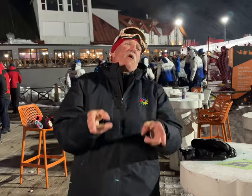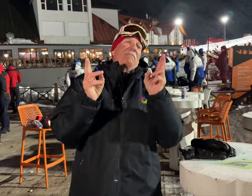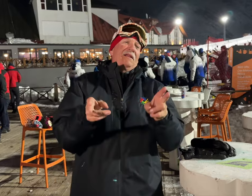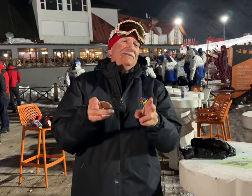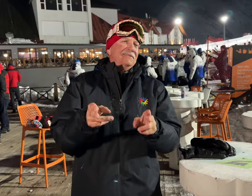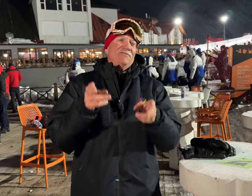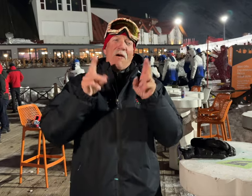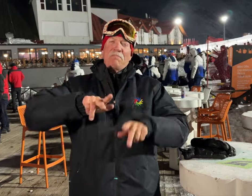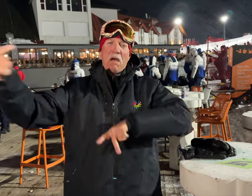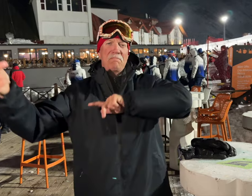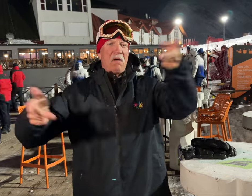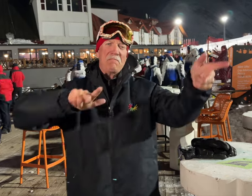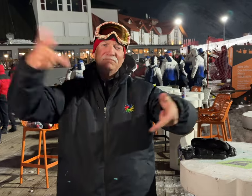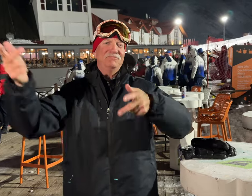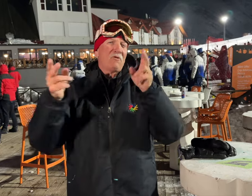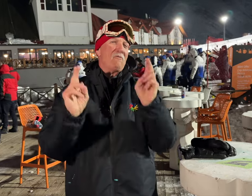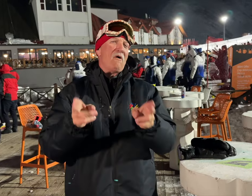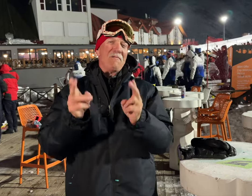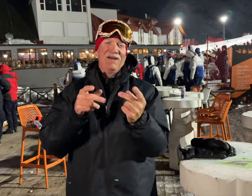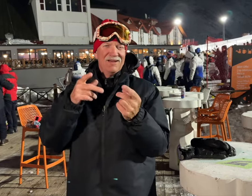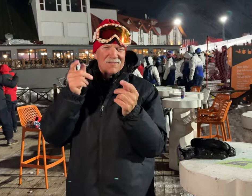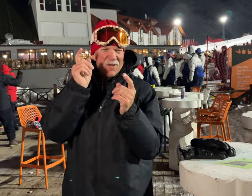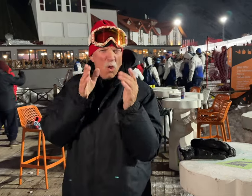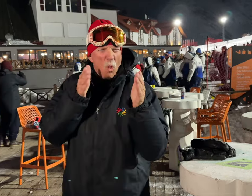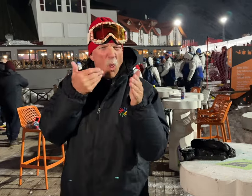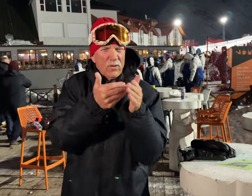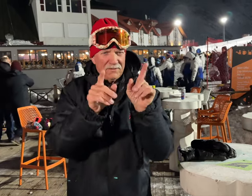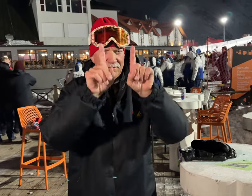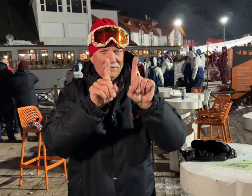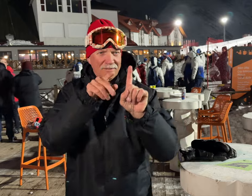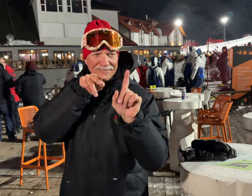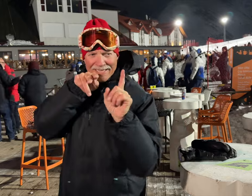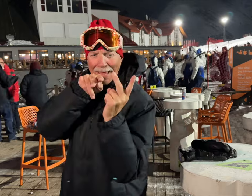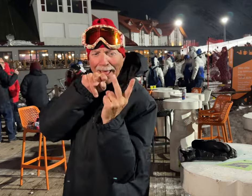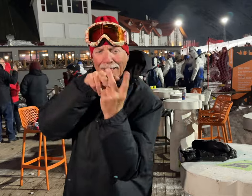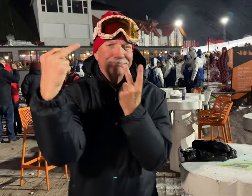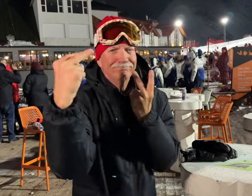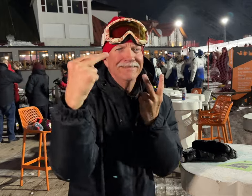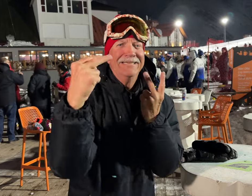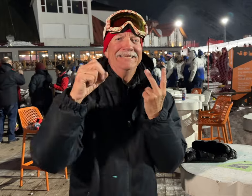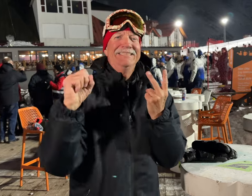[Dwight]: It's normal. Athletes do fall and trip over. You need to stay as close to the flag poles as possible and